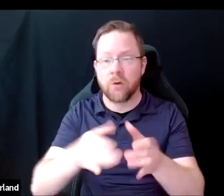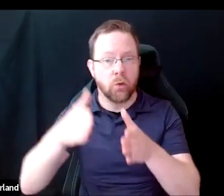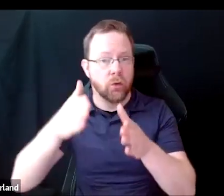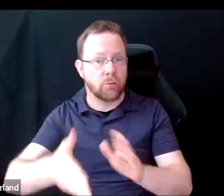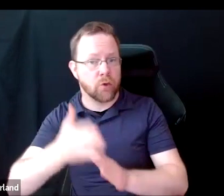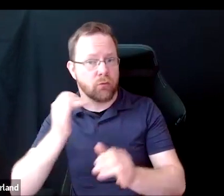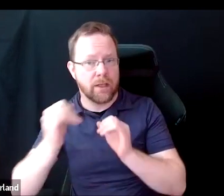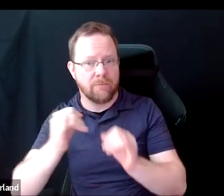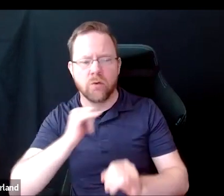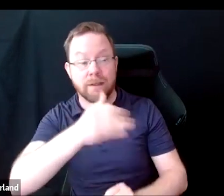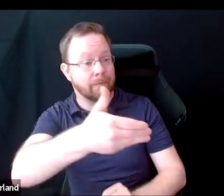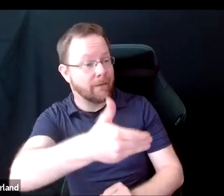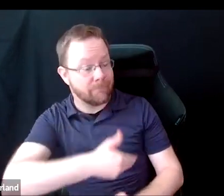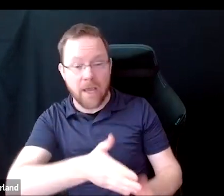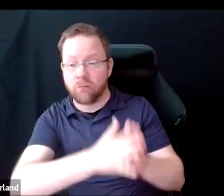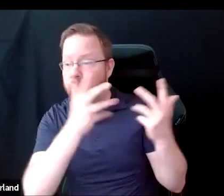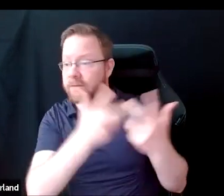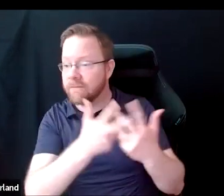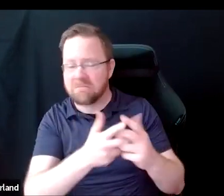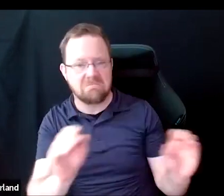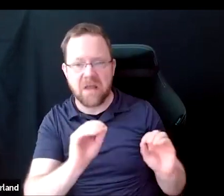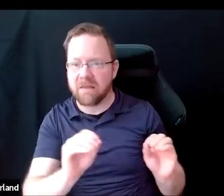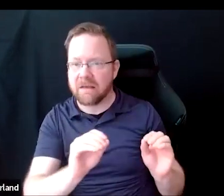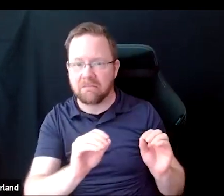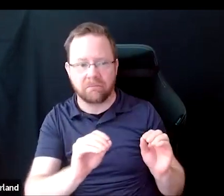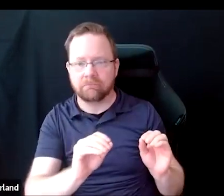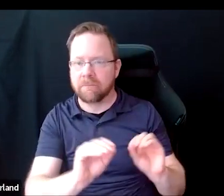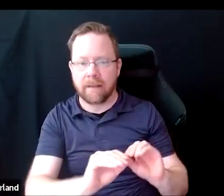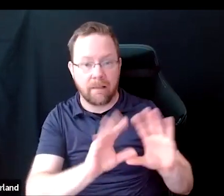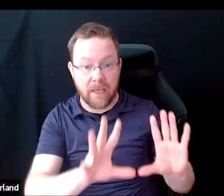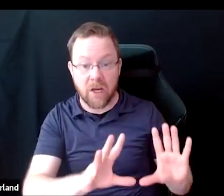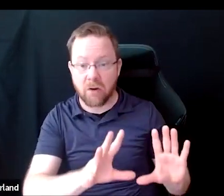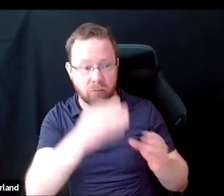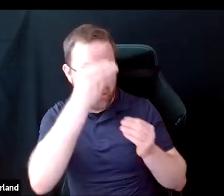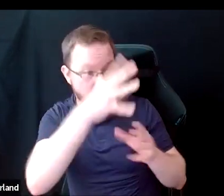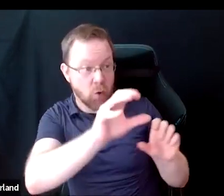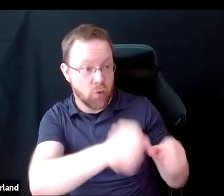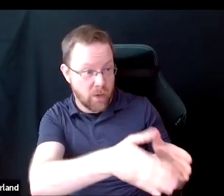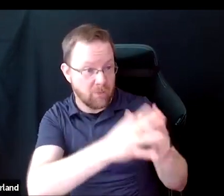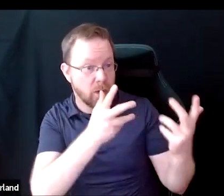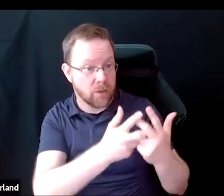There's no explicit invitation, and if an invitation is made,